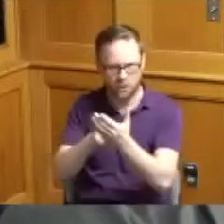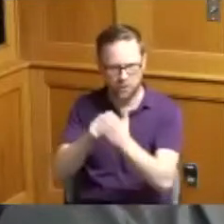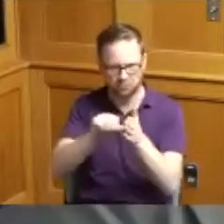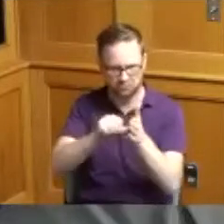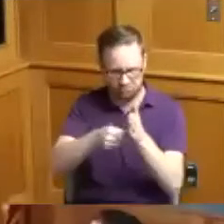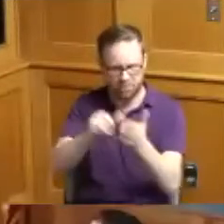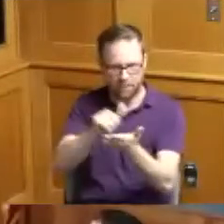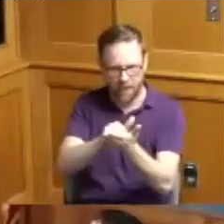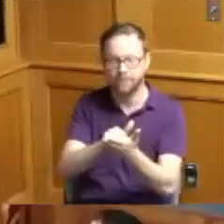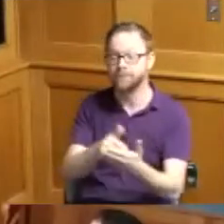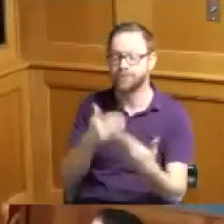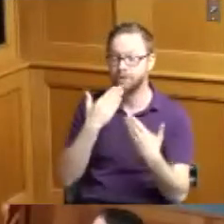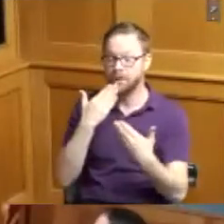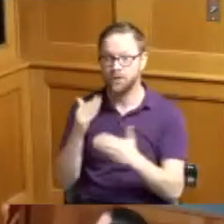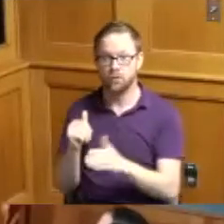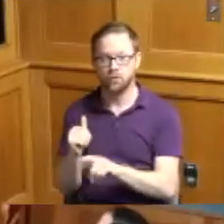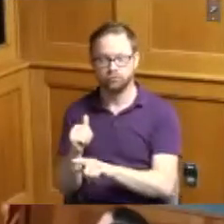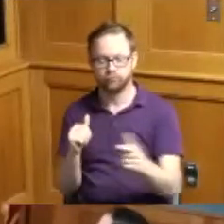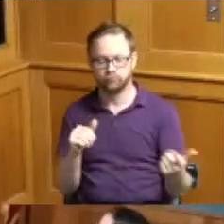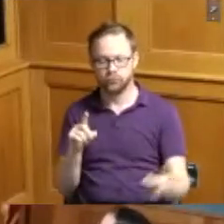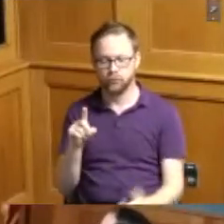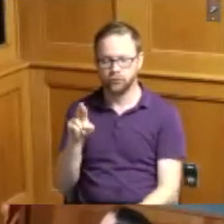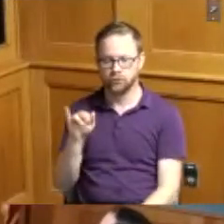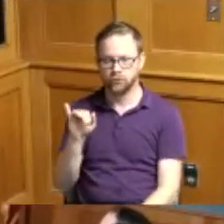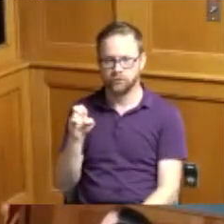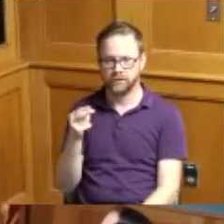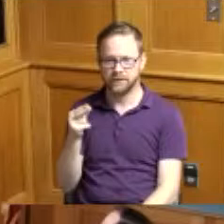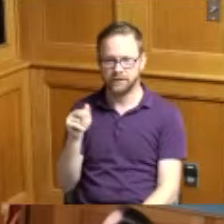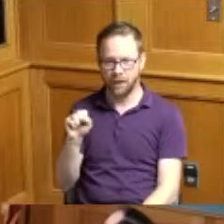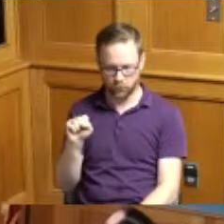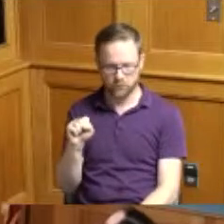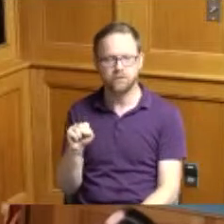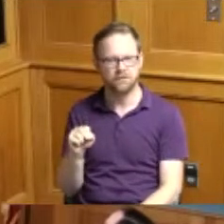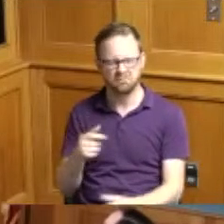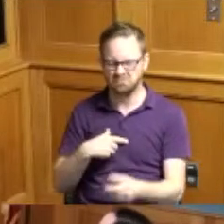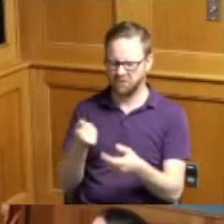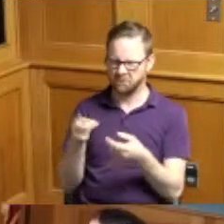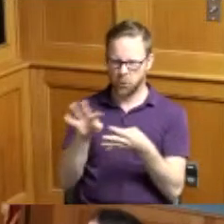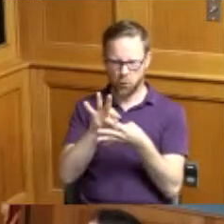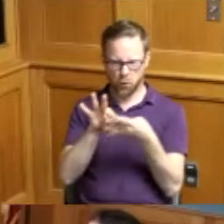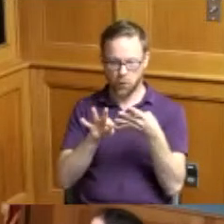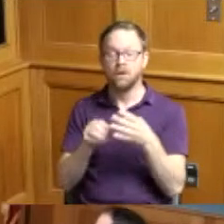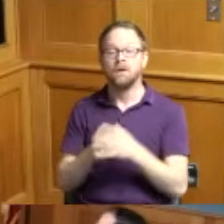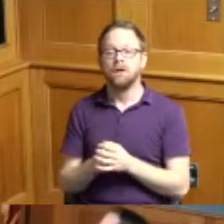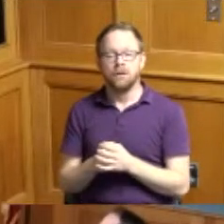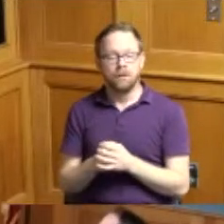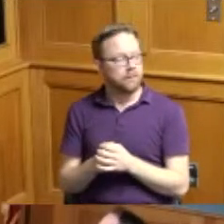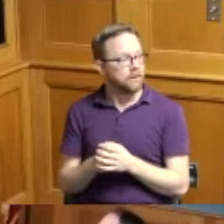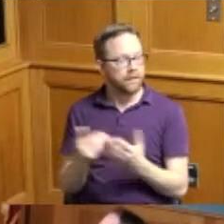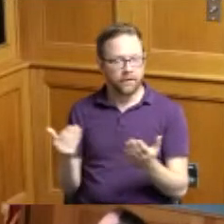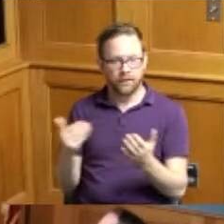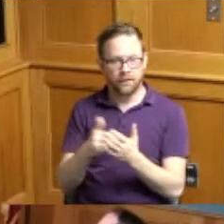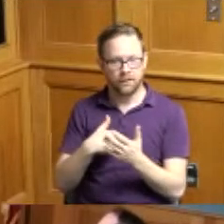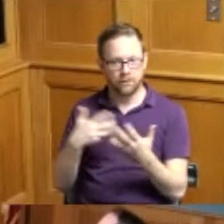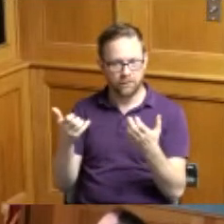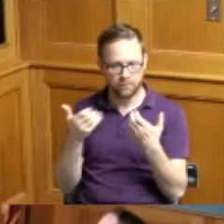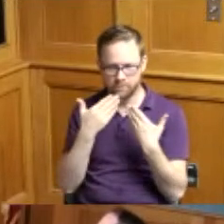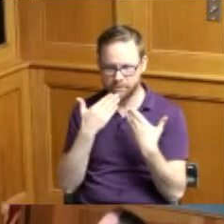you Commissioner Driehaus thank you I just have a couple things I do want to once again thank coach